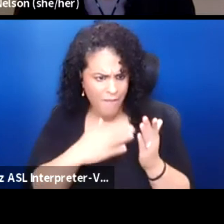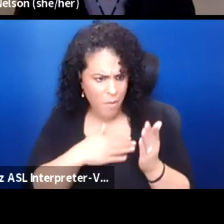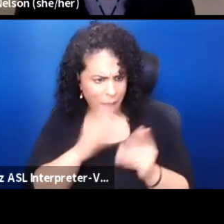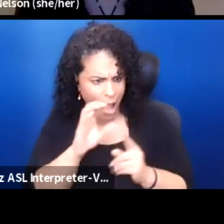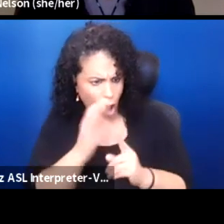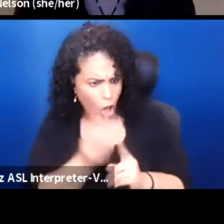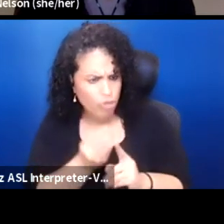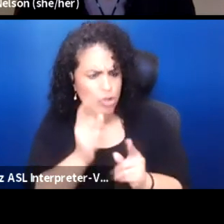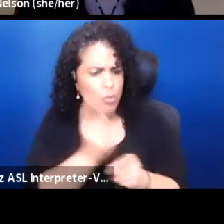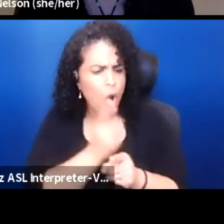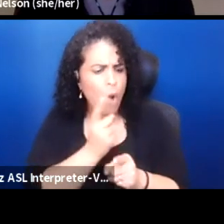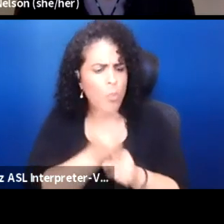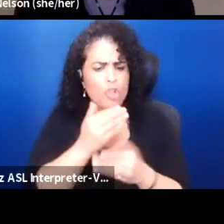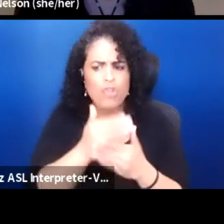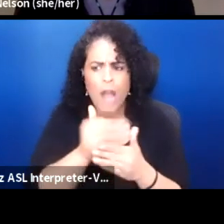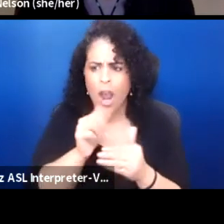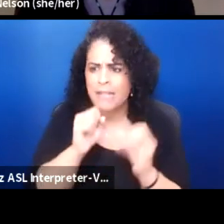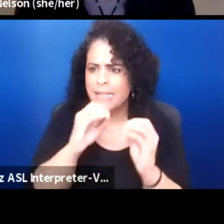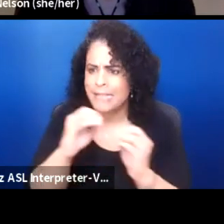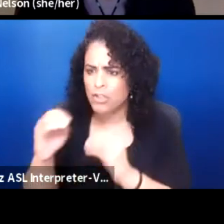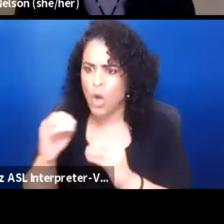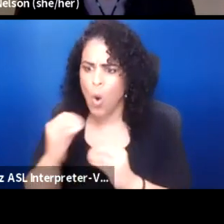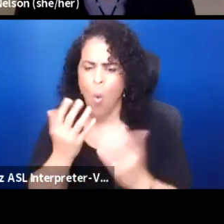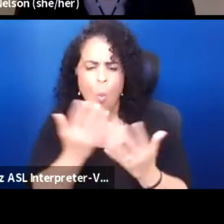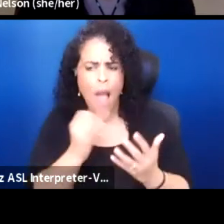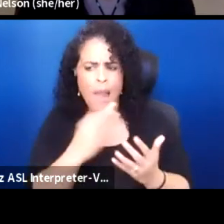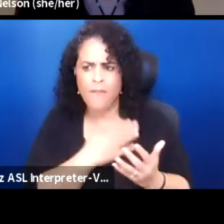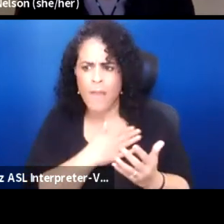and what of my culture is personal